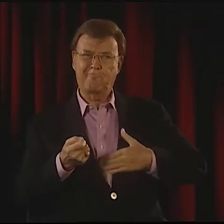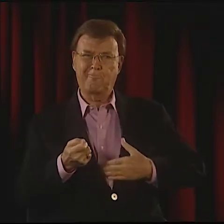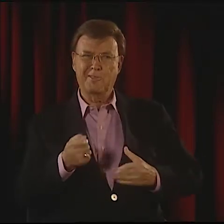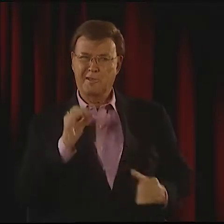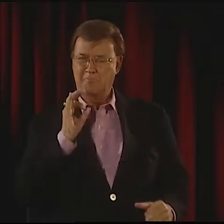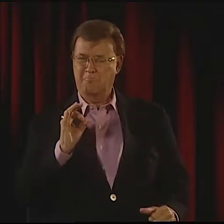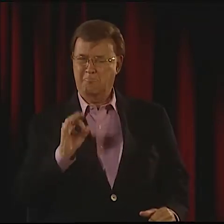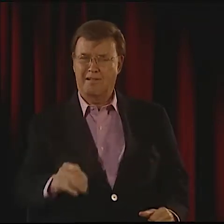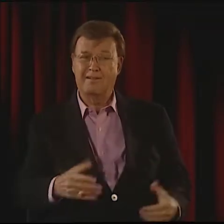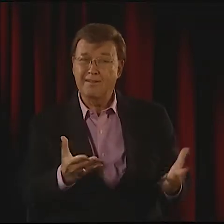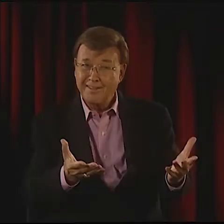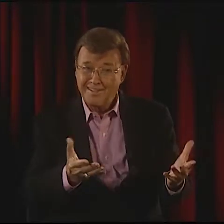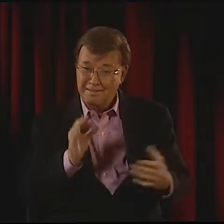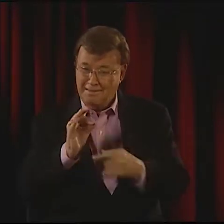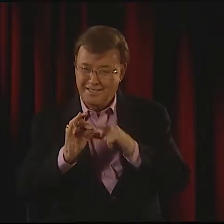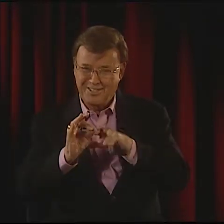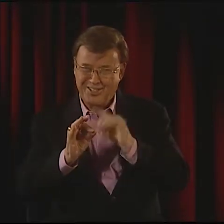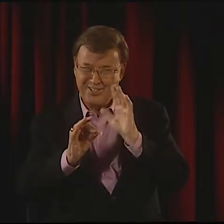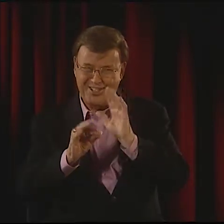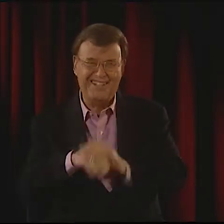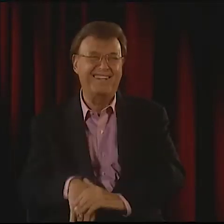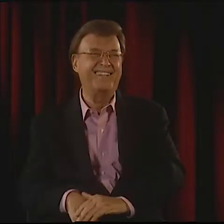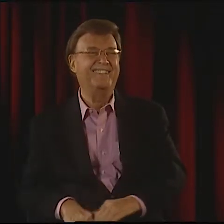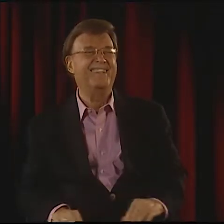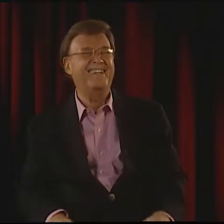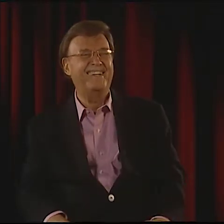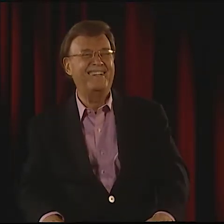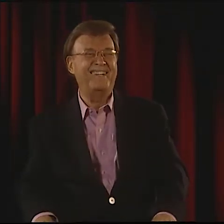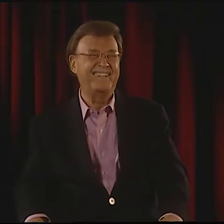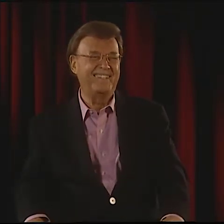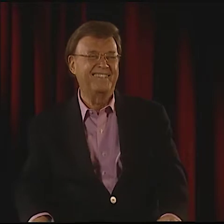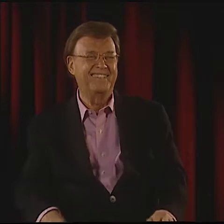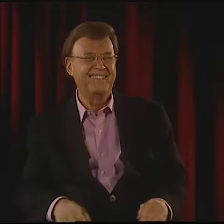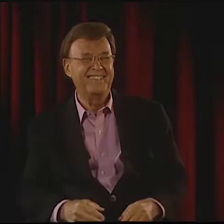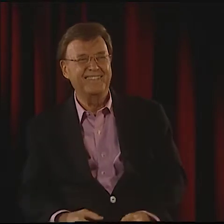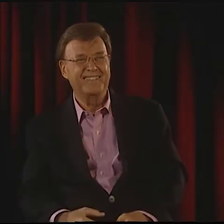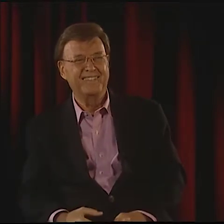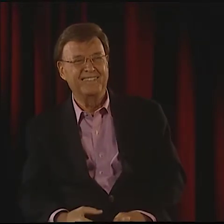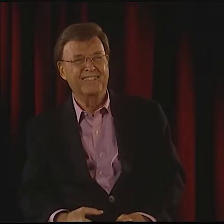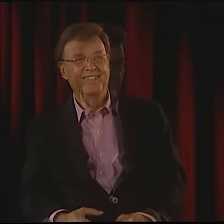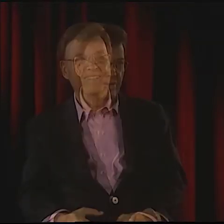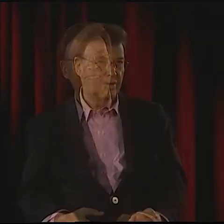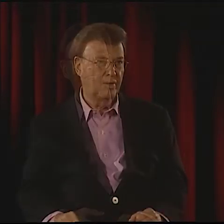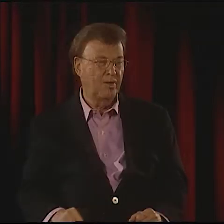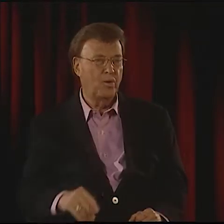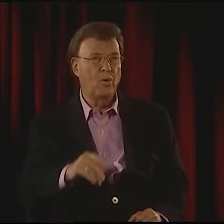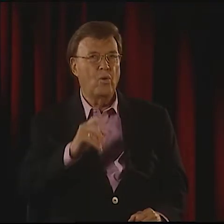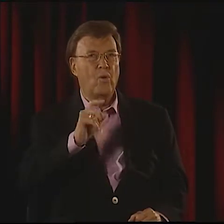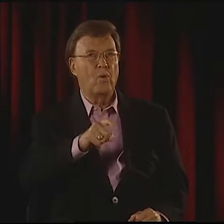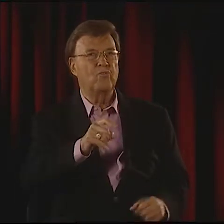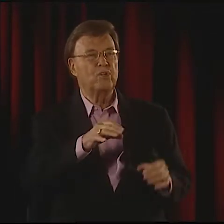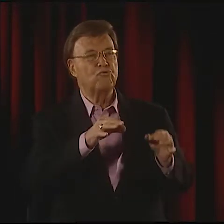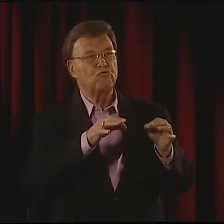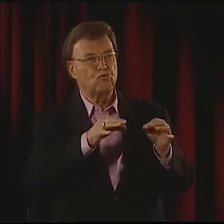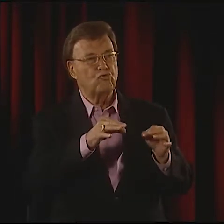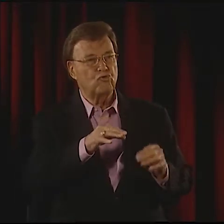AND KILLING IT AND THEN MAYBE BITING OFF A HUNK AND EATING IT AND THEN WINKING. WELL, MAYBE NOT THE WINKING PART.